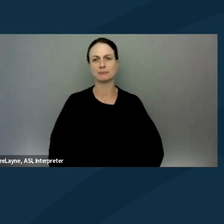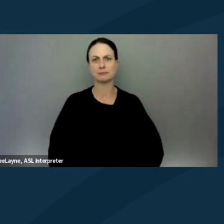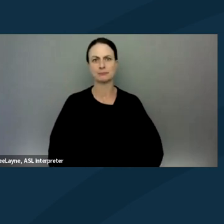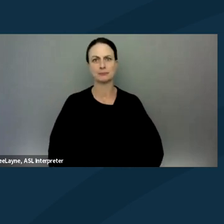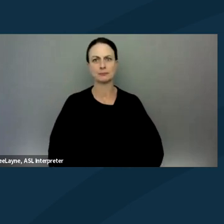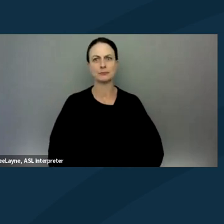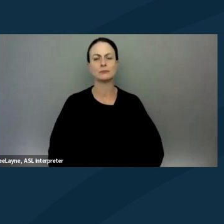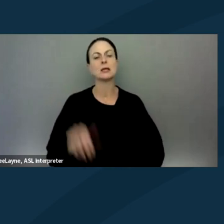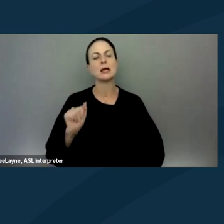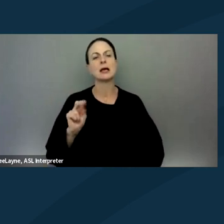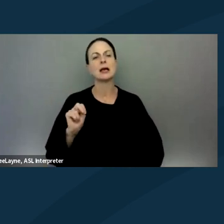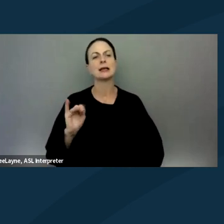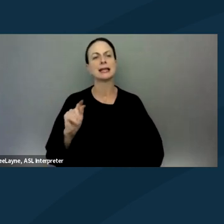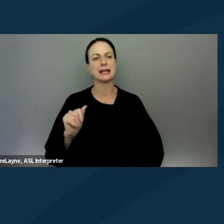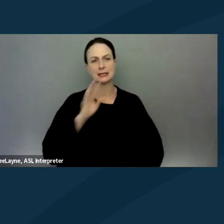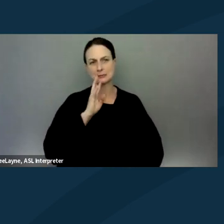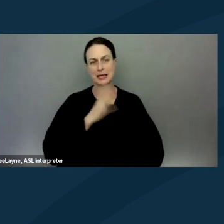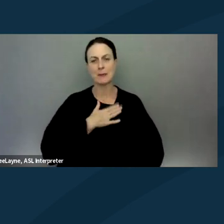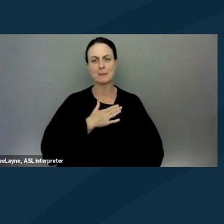So this is Anita, my pronouns are she/they.